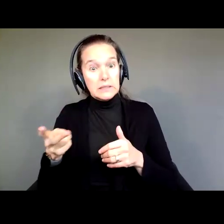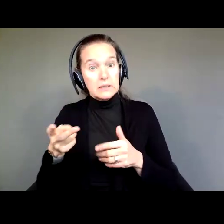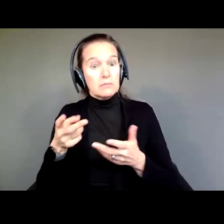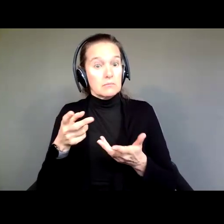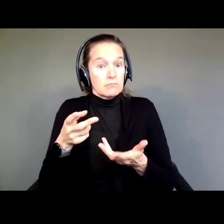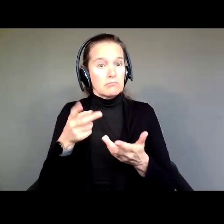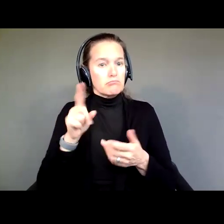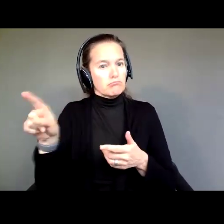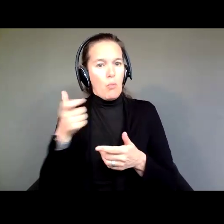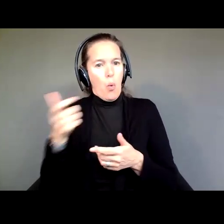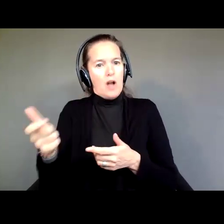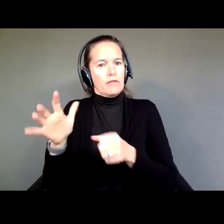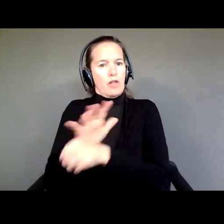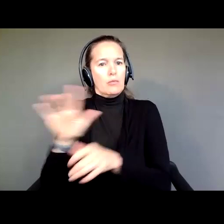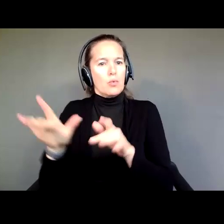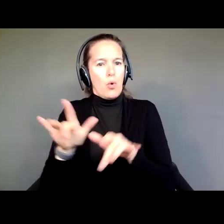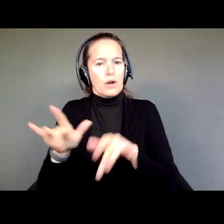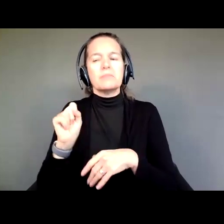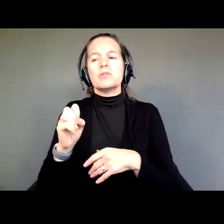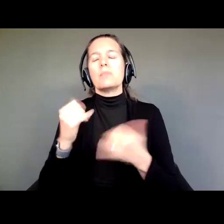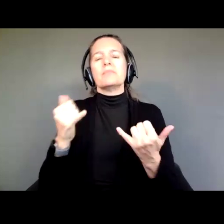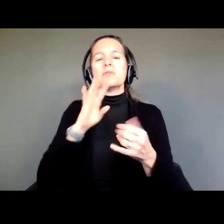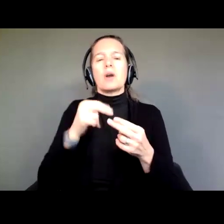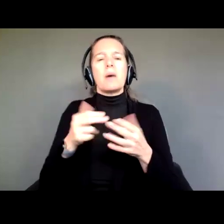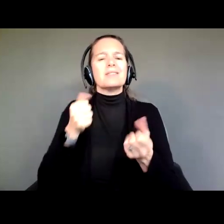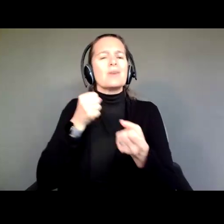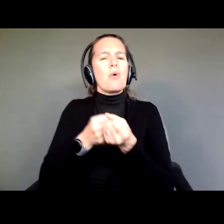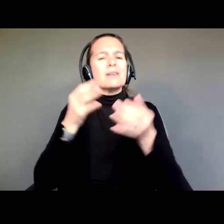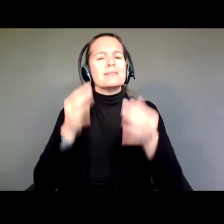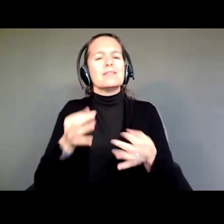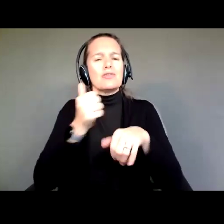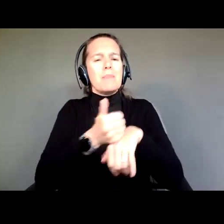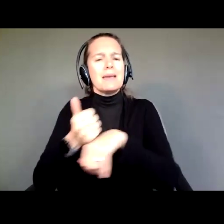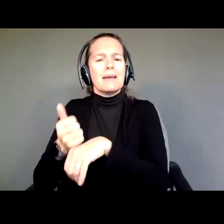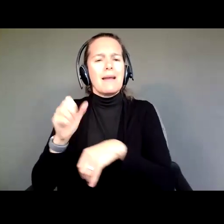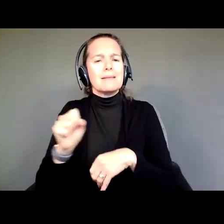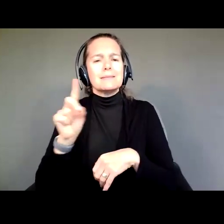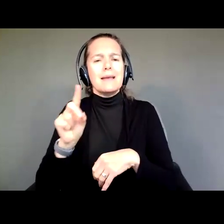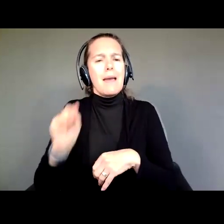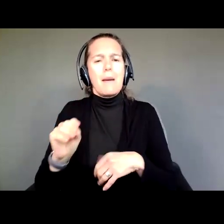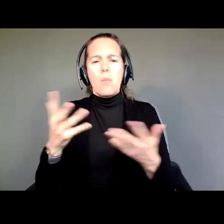So, let's talk about what Supported Decision Making is. Really, what it comes down to are choice.